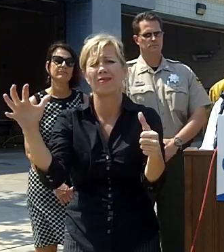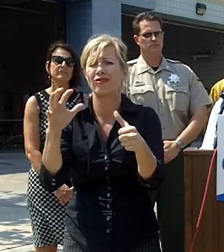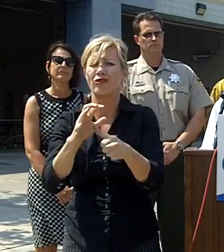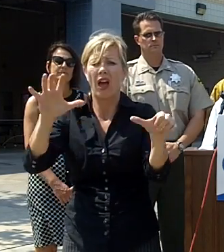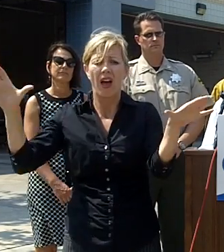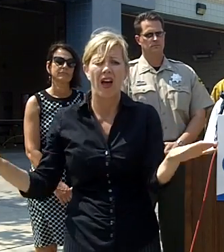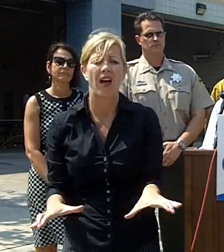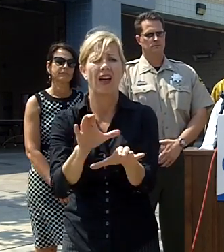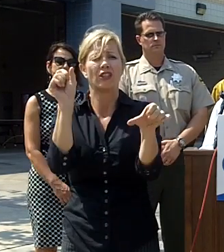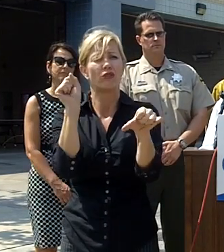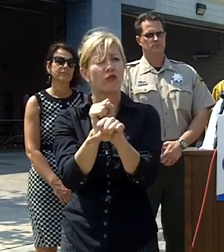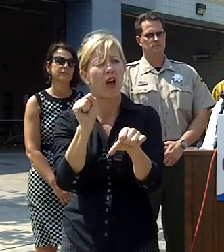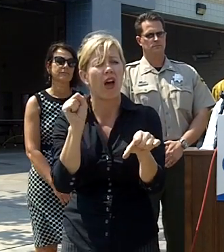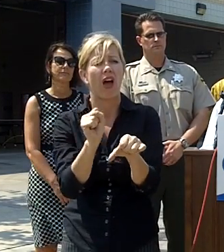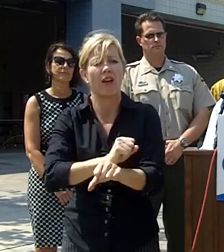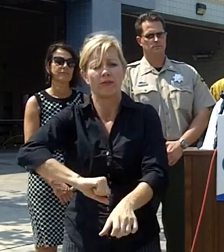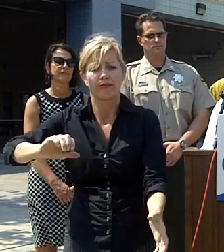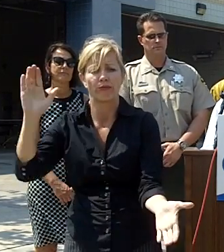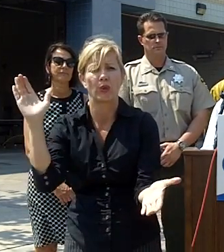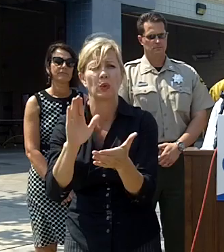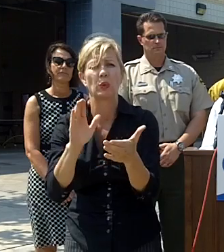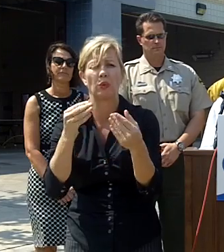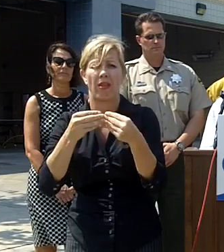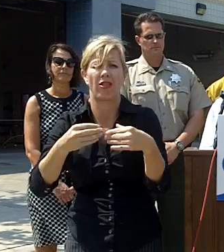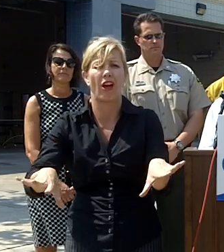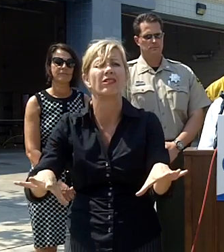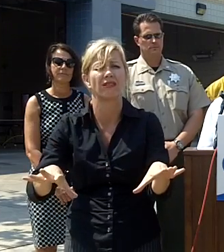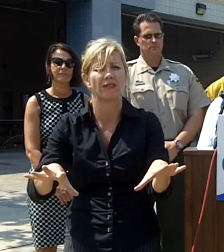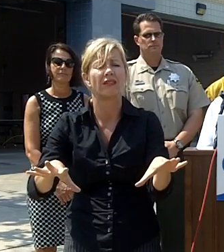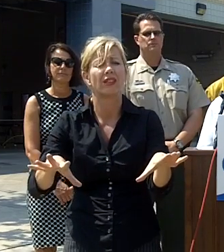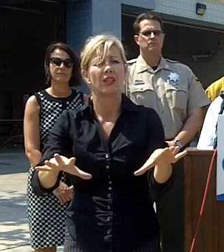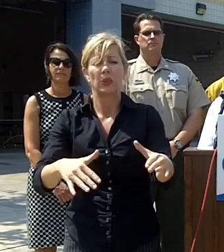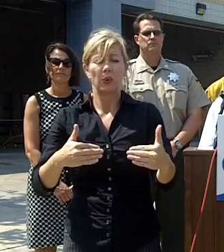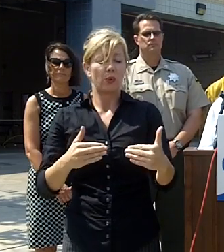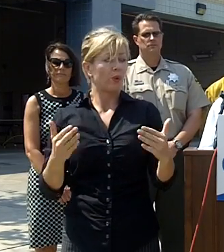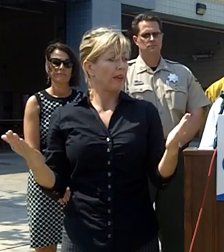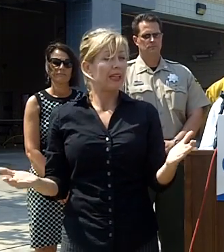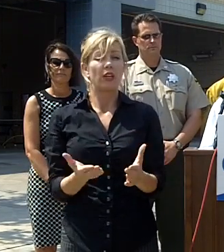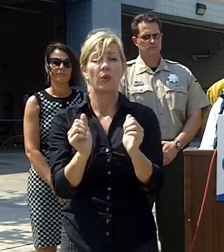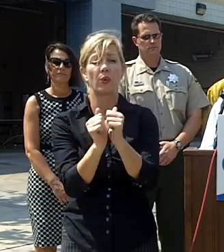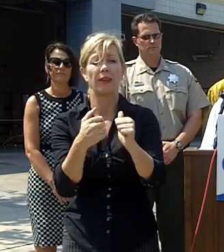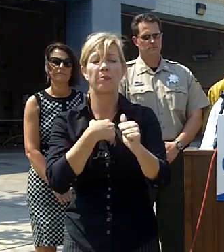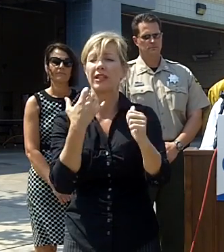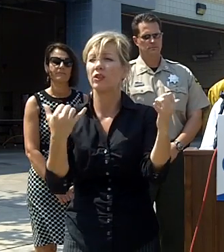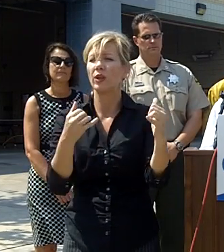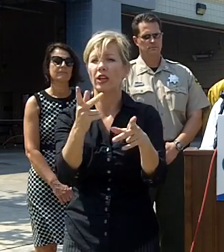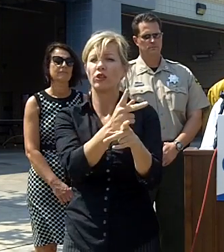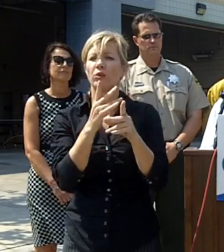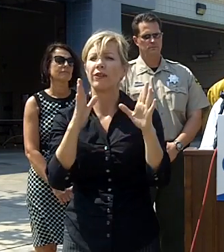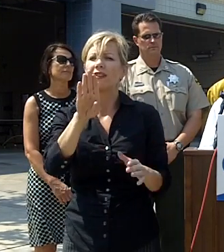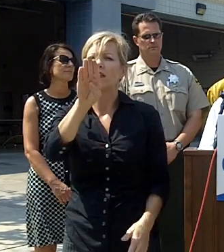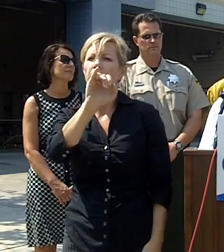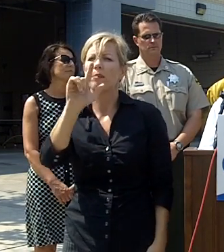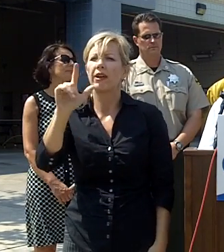the loss at what it is at this moment I also have here with me today Supervisor Bill horn who would